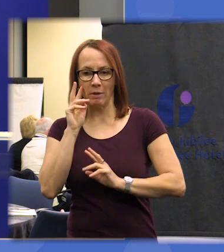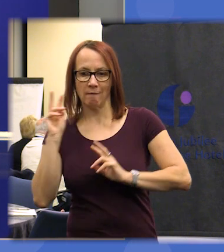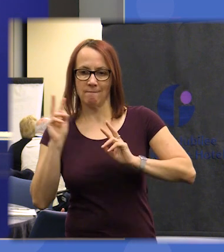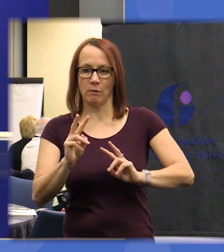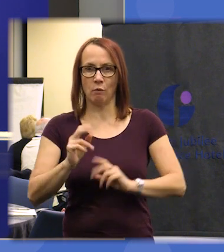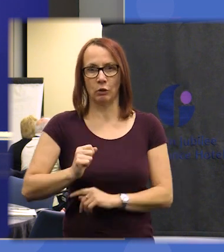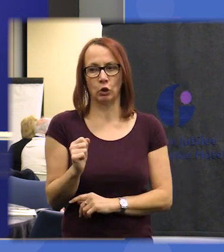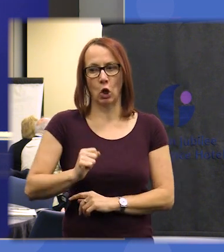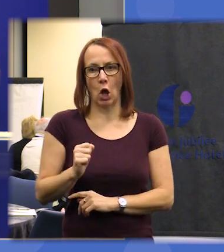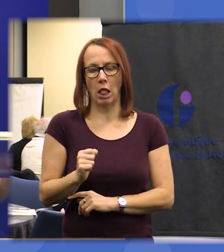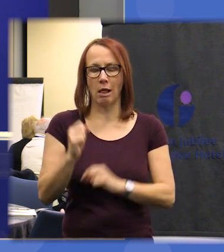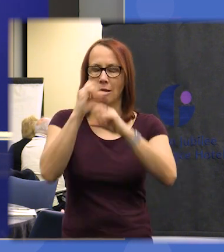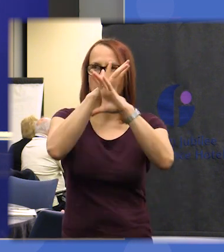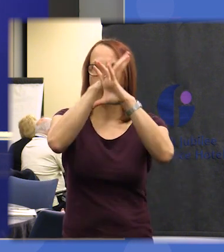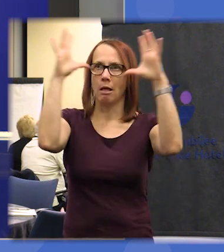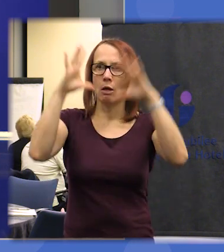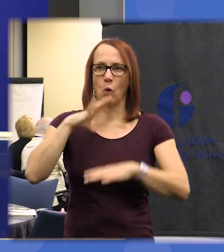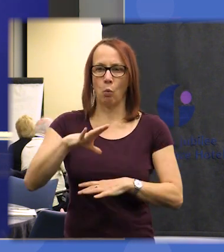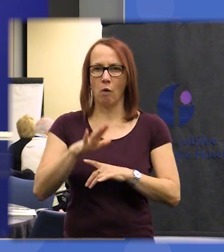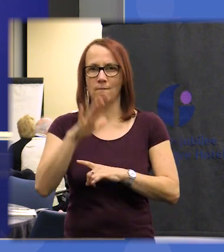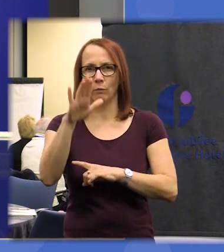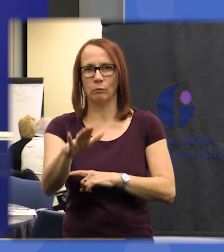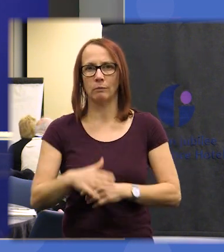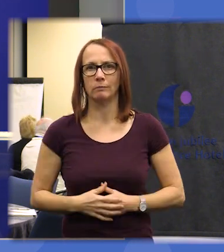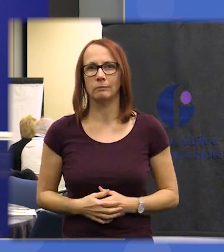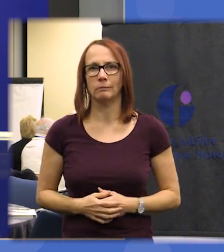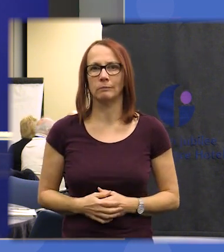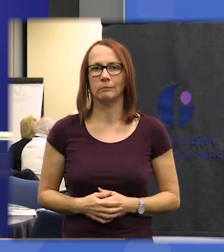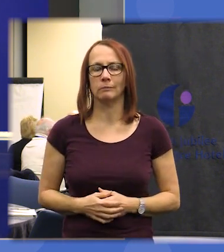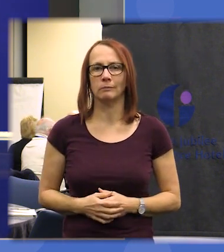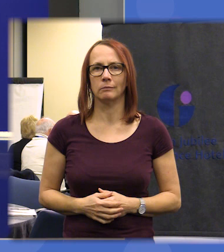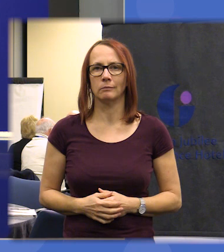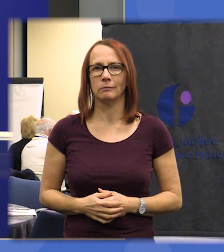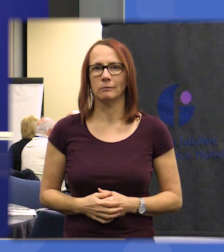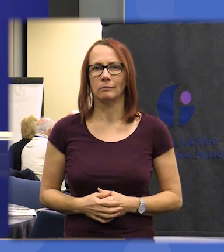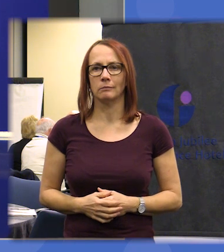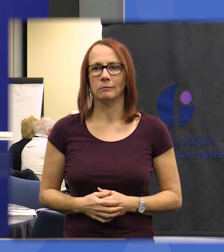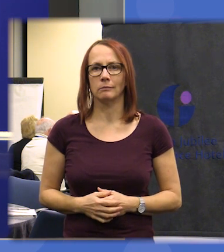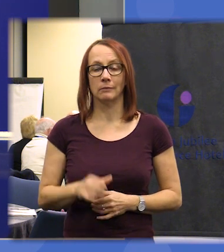for ourselves and for future generations and I think the 67 statements that